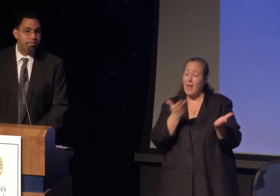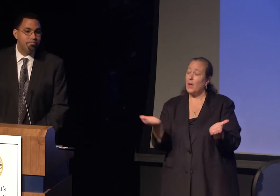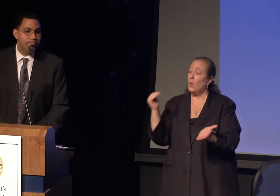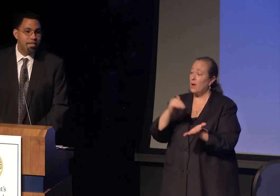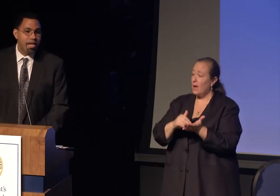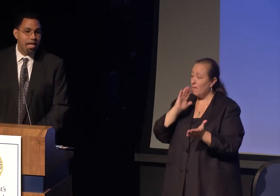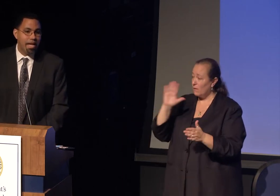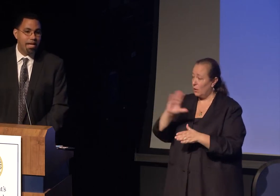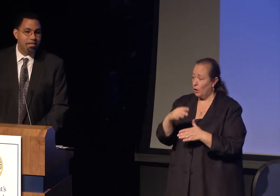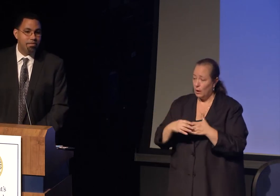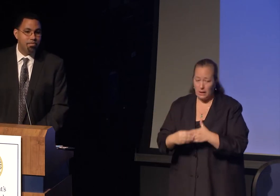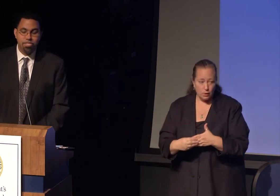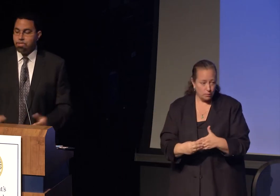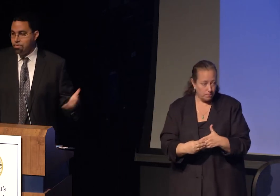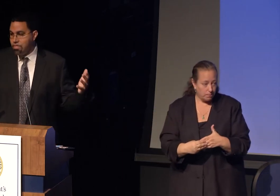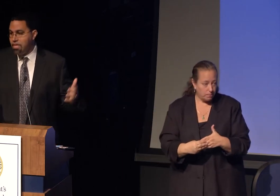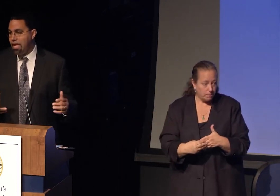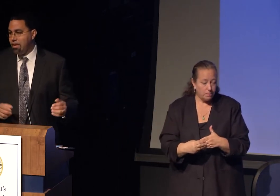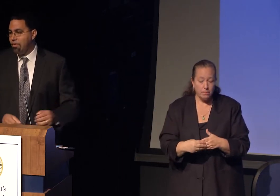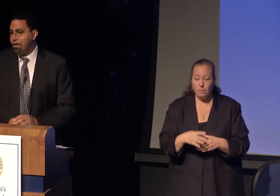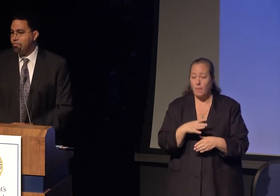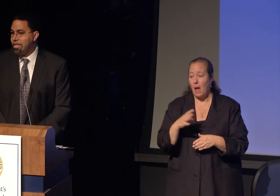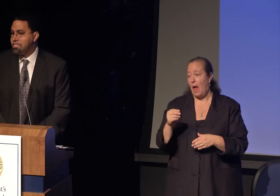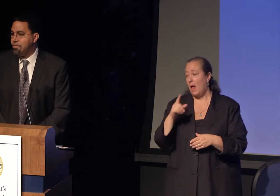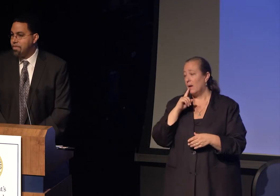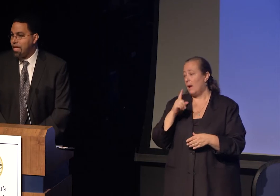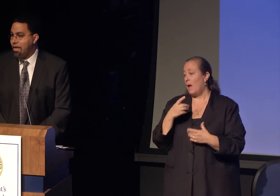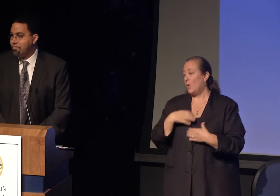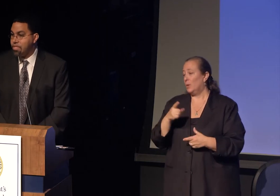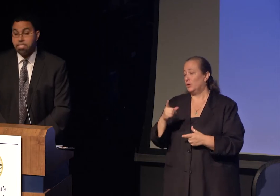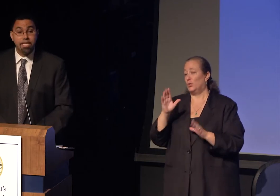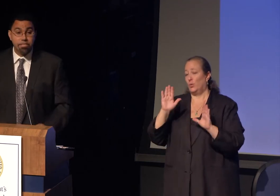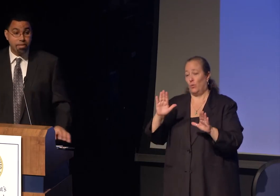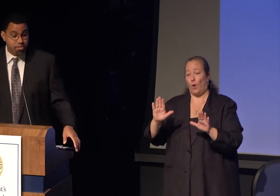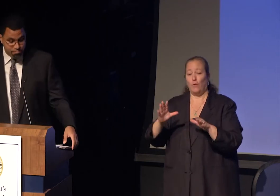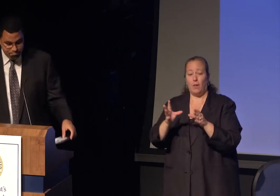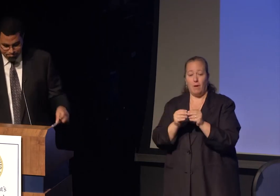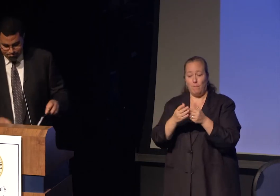and wish you a great rest of the conference. Thanks so much.